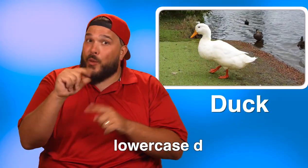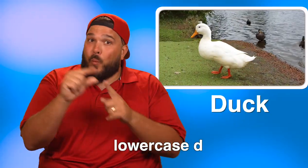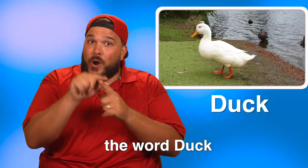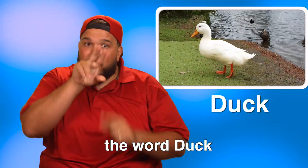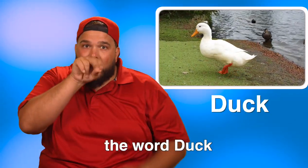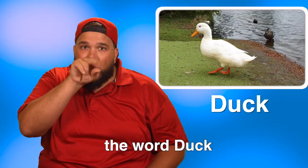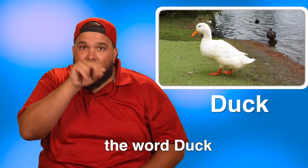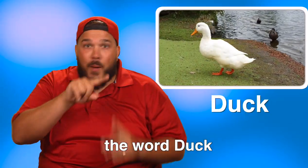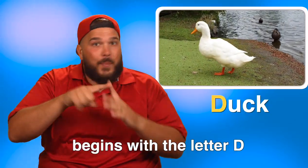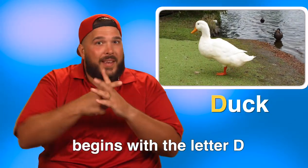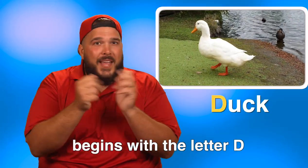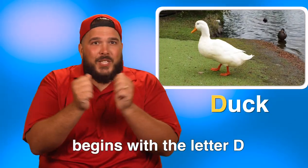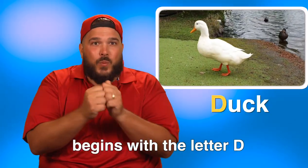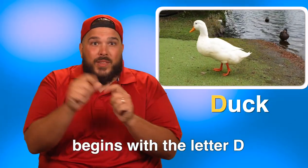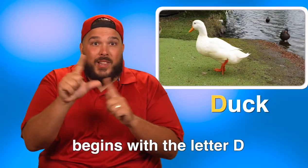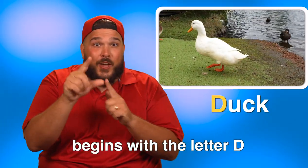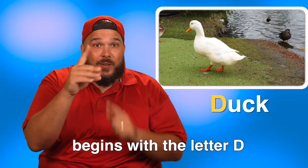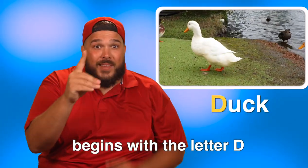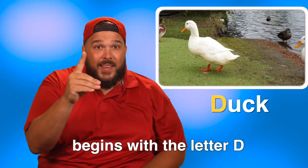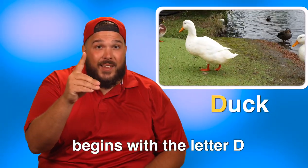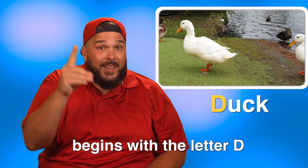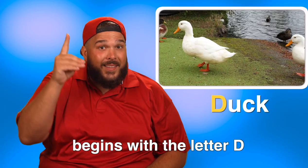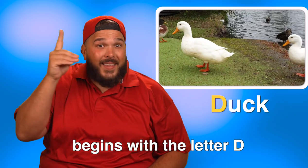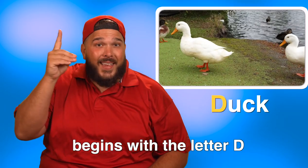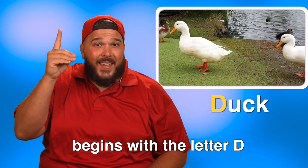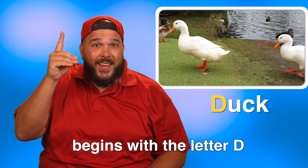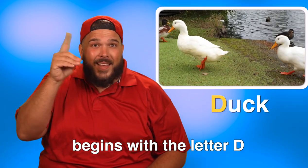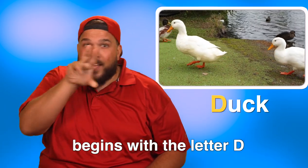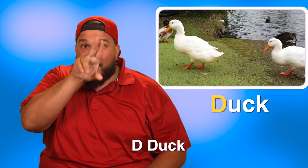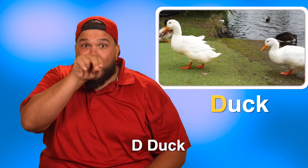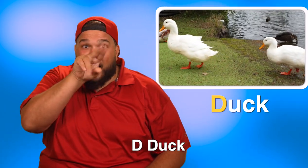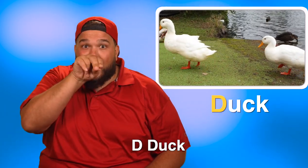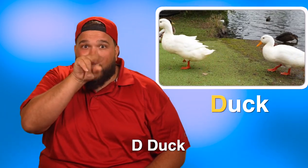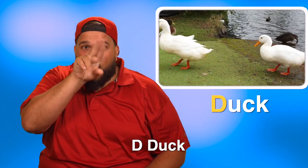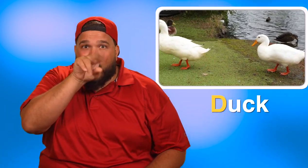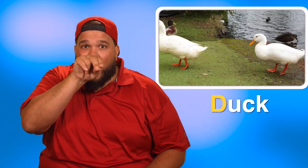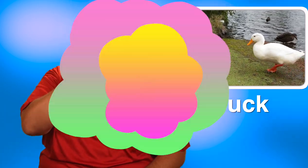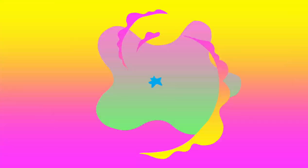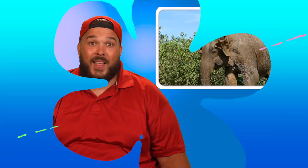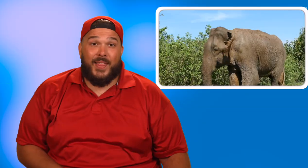The word duck begins with the letter D. D, duck.